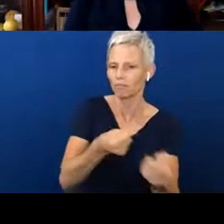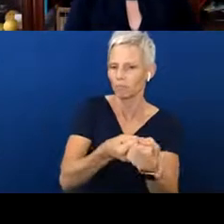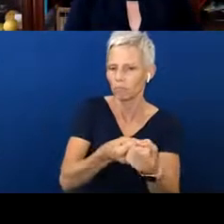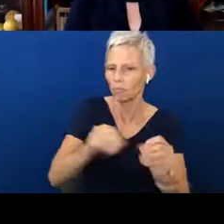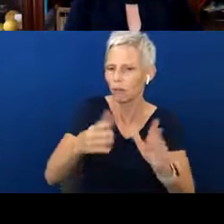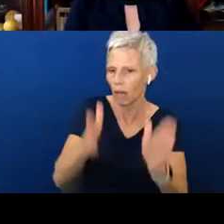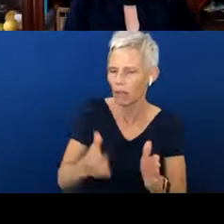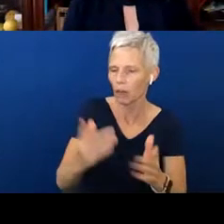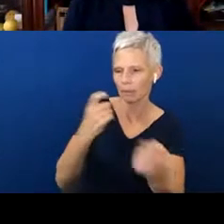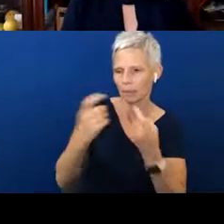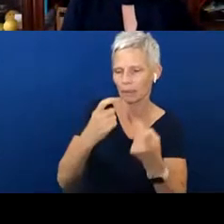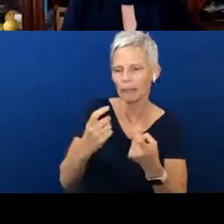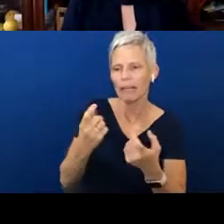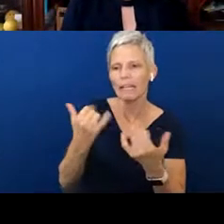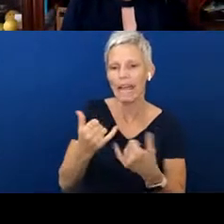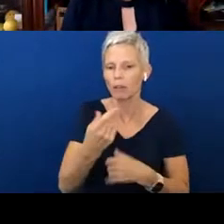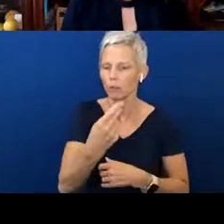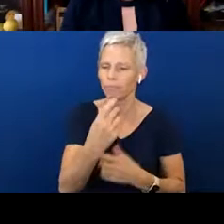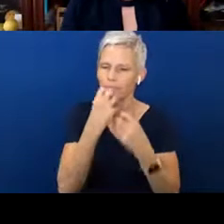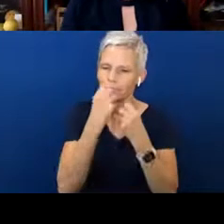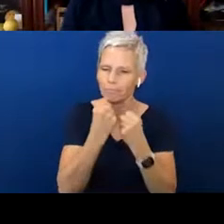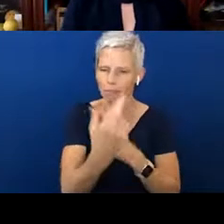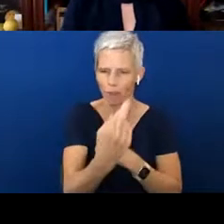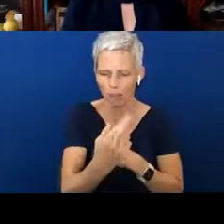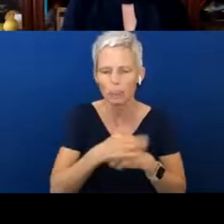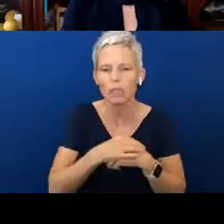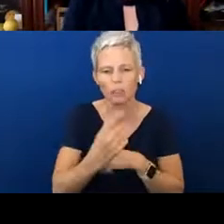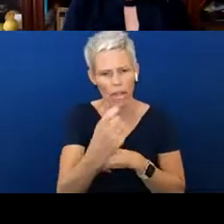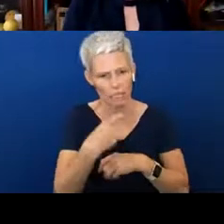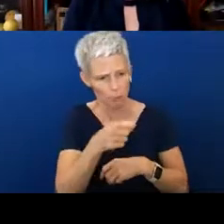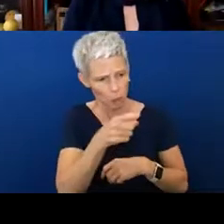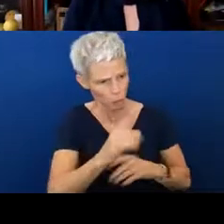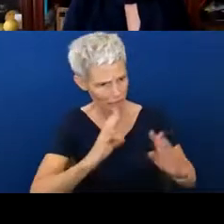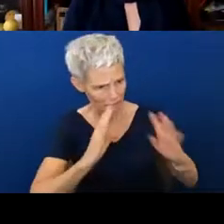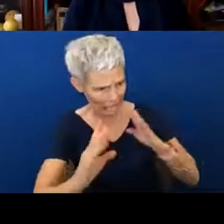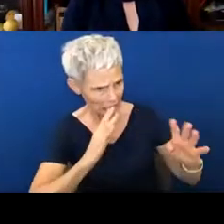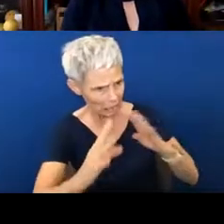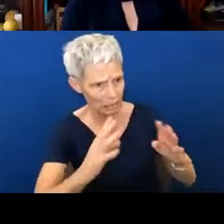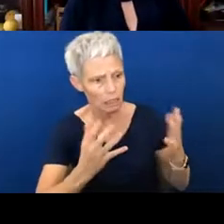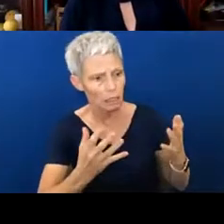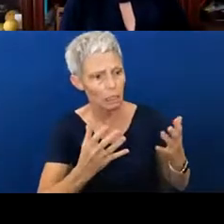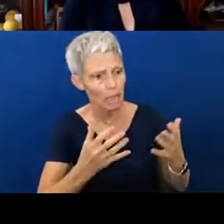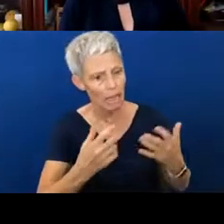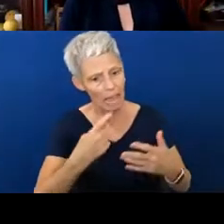dear, dear friend of mine. But she asked me, “Are you singing and telling nursery rhymes to Riley?”.